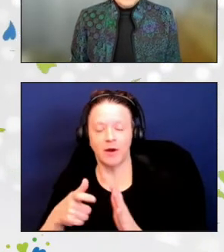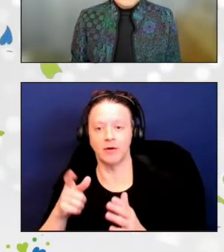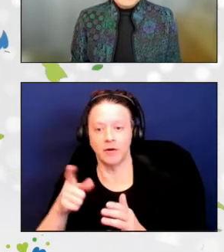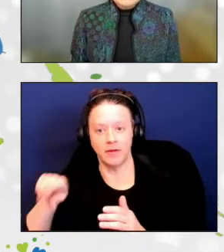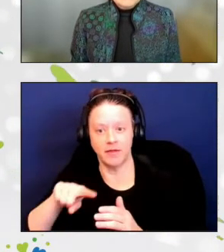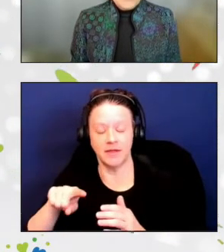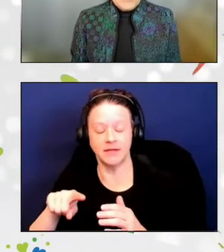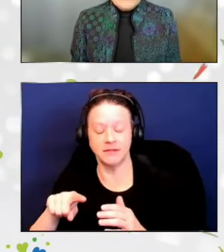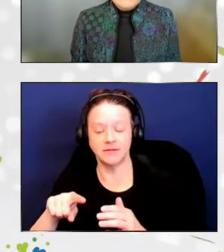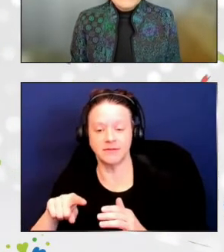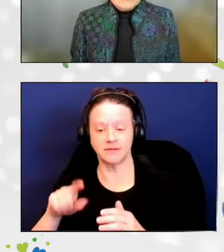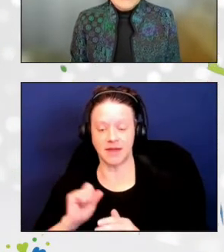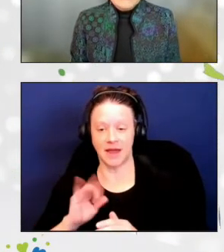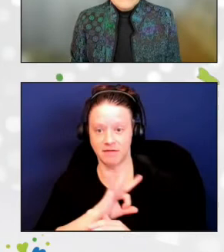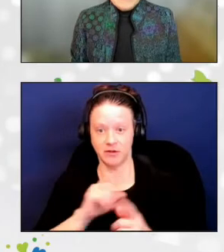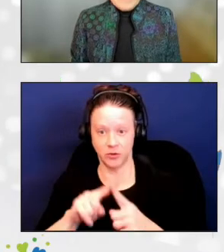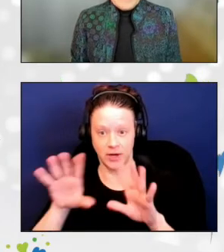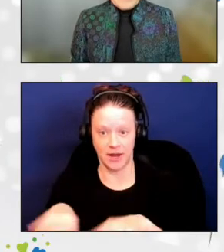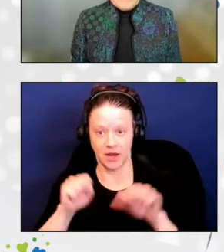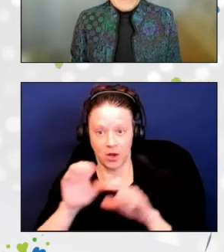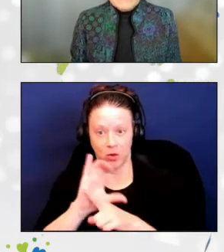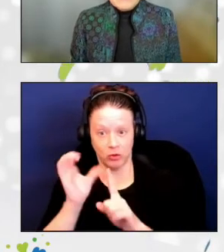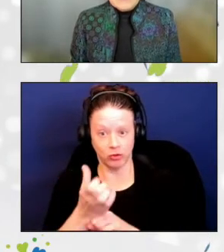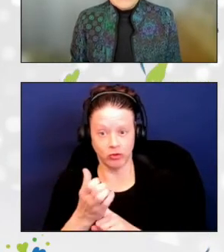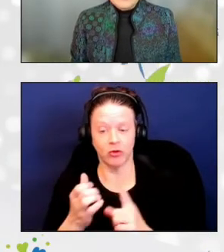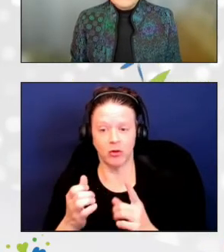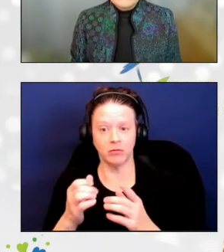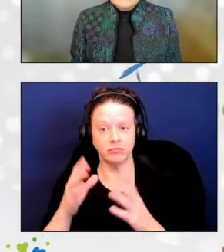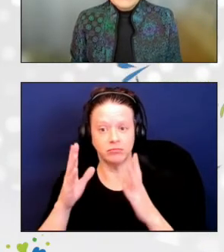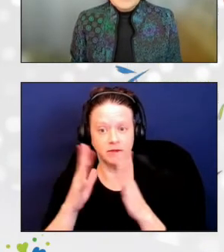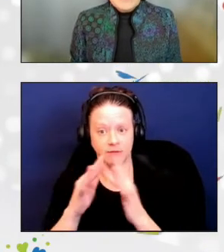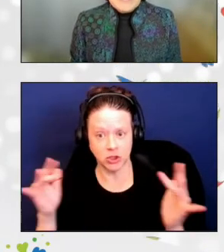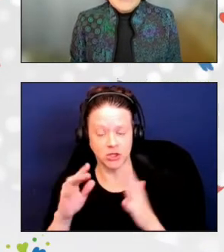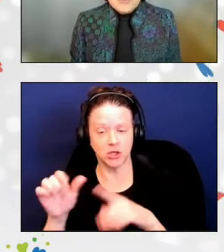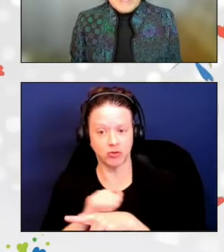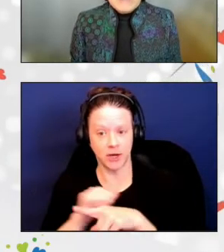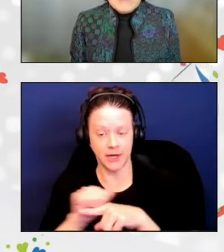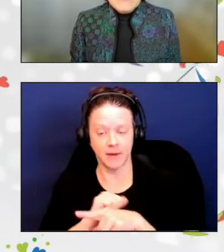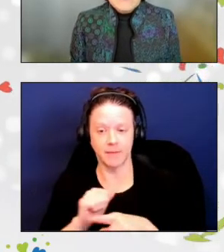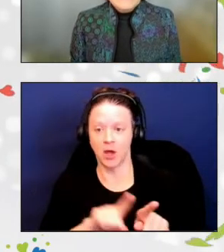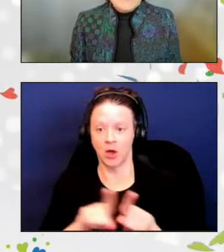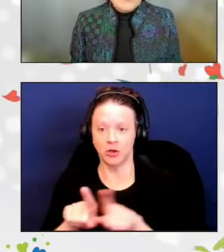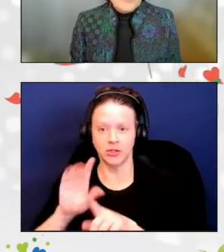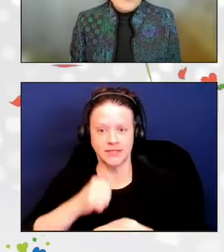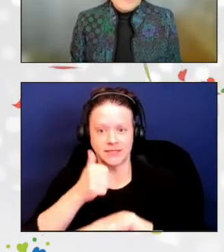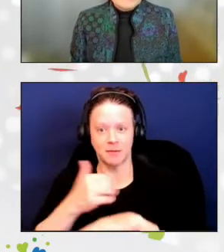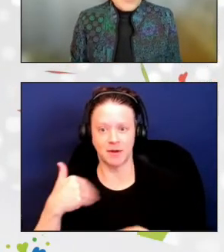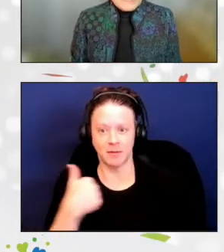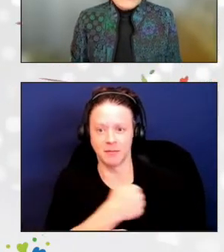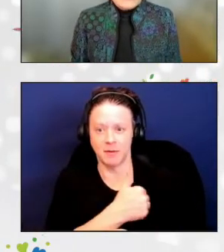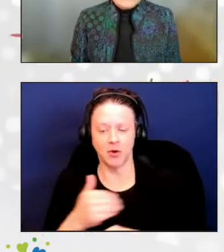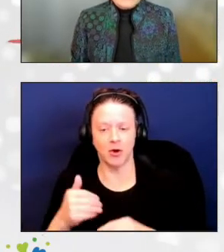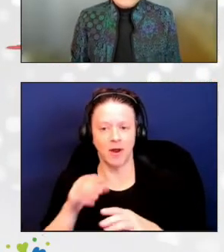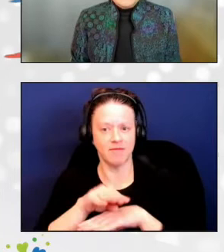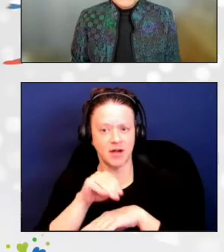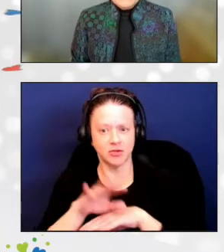Mary Jo also started member advisory groups to plan new activities and programs for each center.